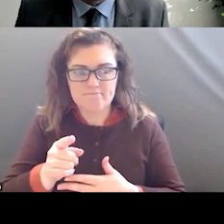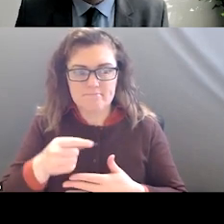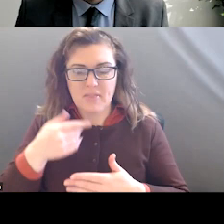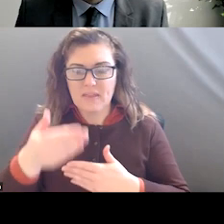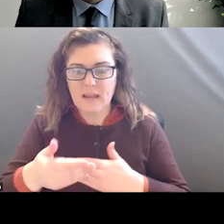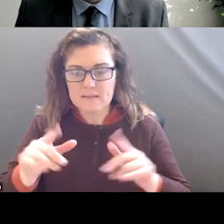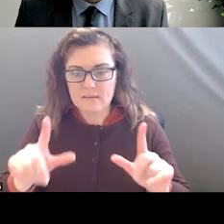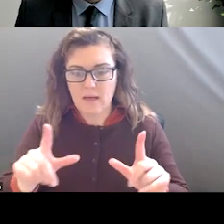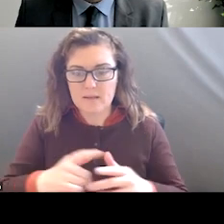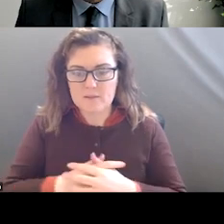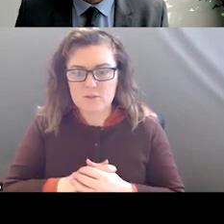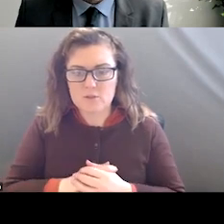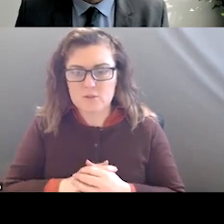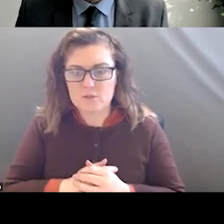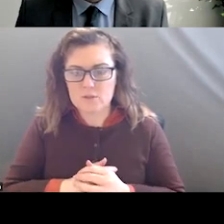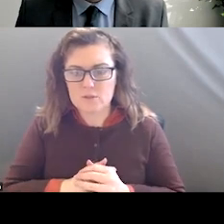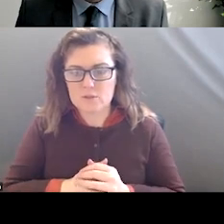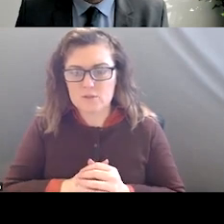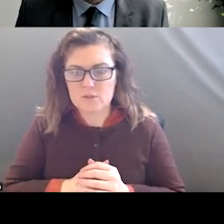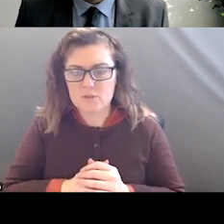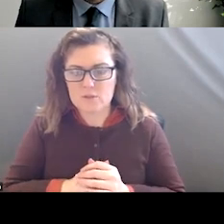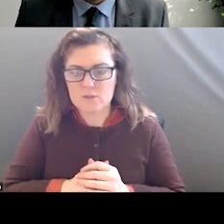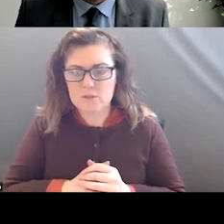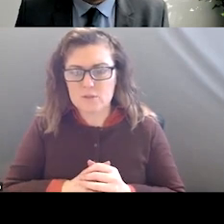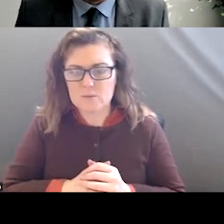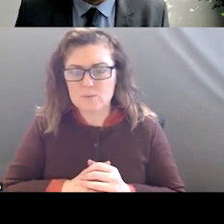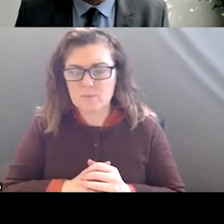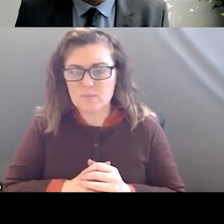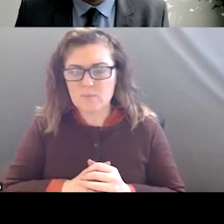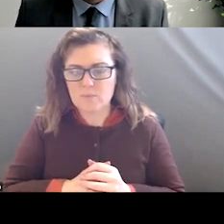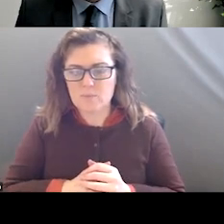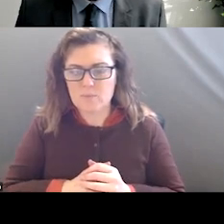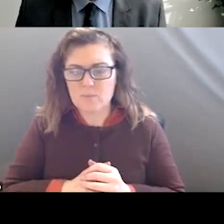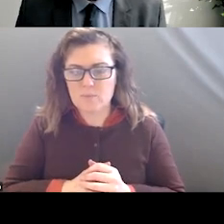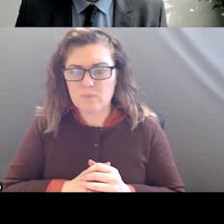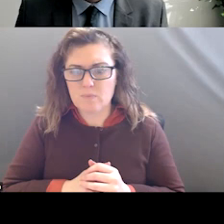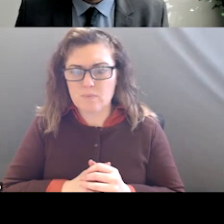SO THIS SLIDE IS ABOUT THE NEED -- THIS IS SORT OF INTERESTING.